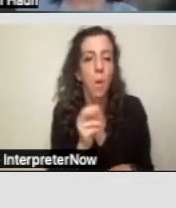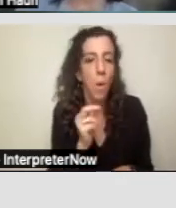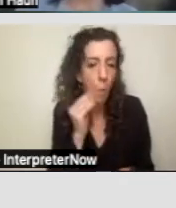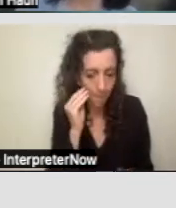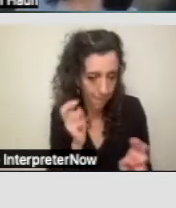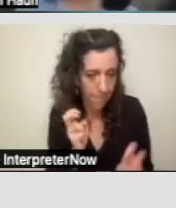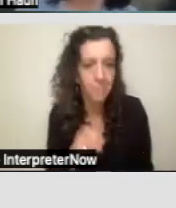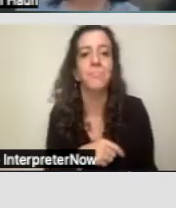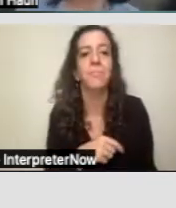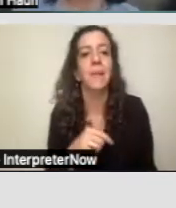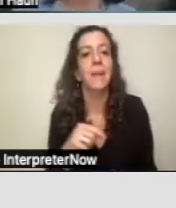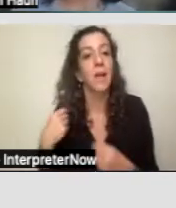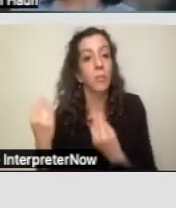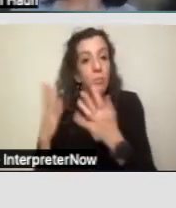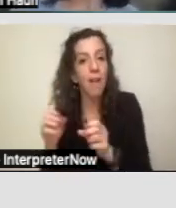to help keep them there.